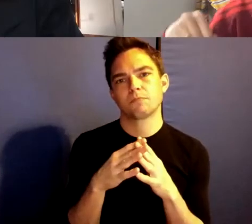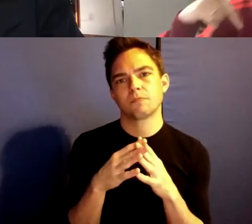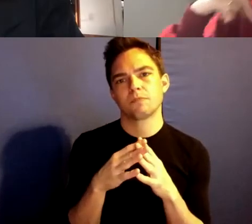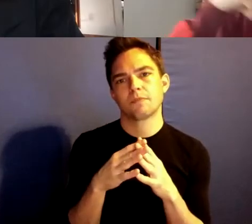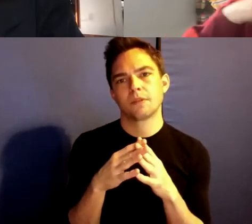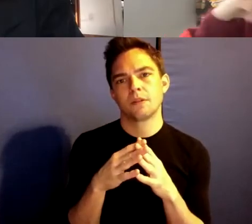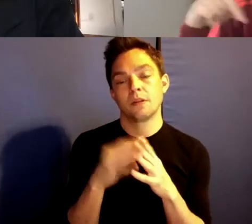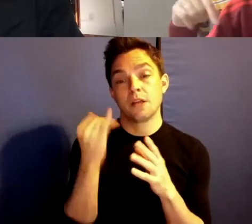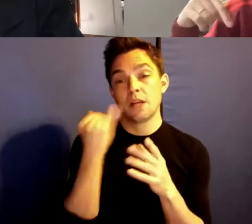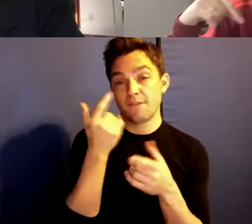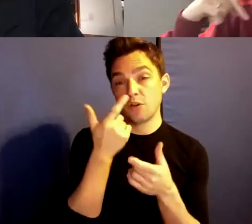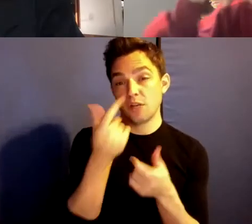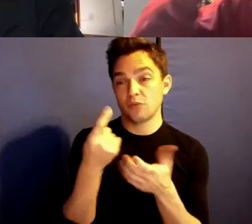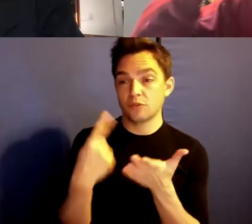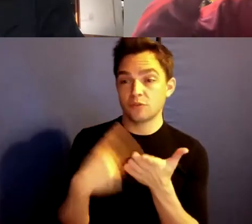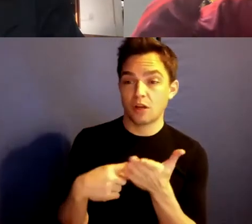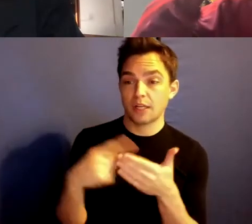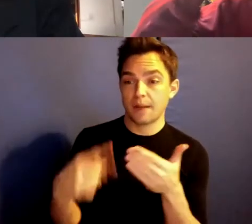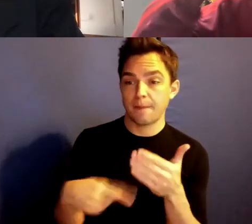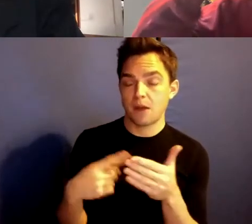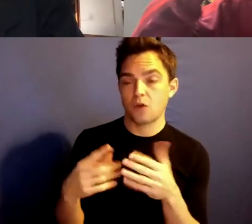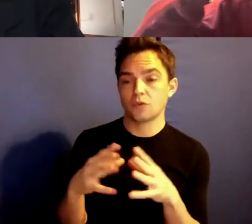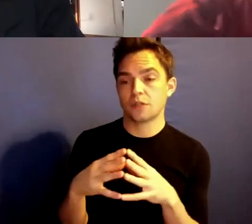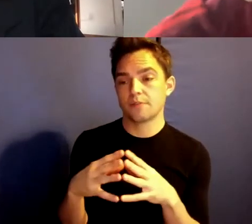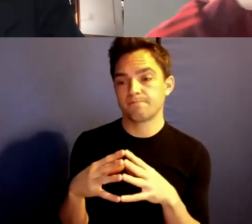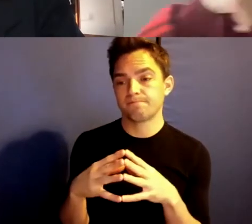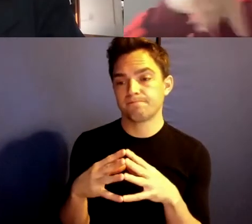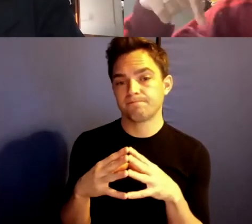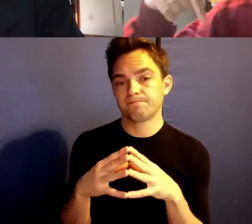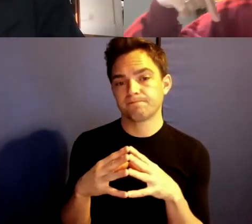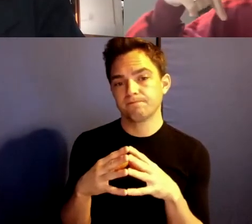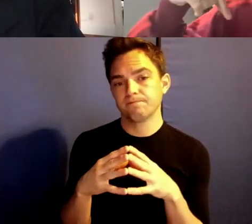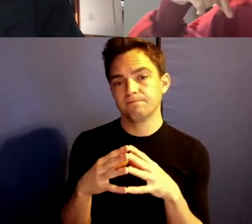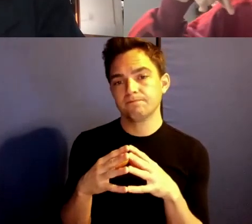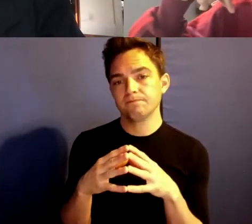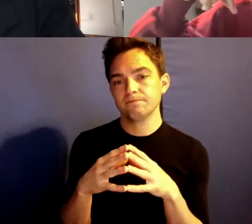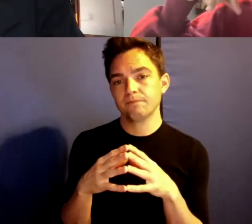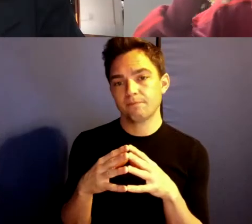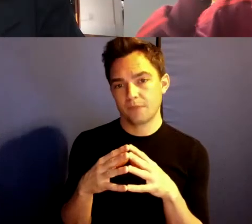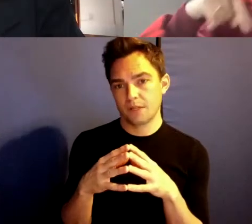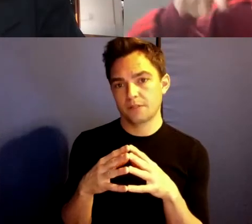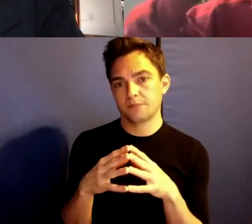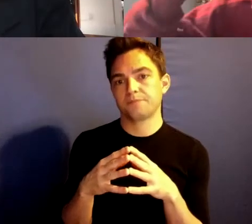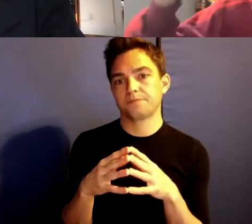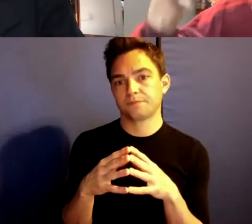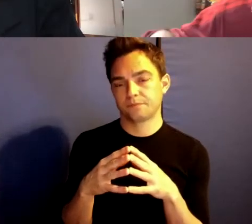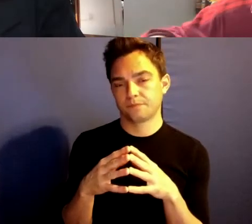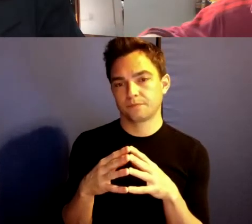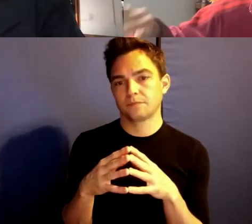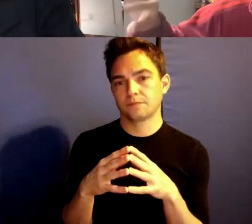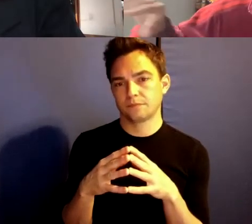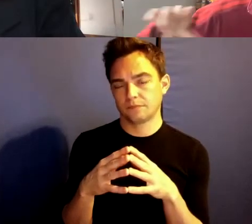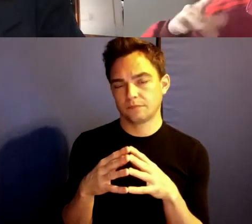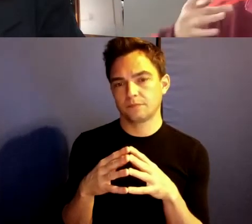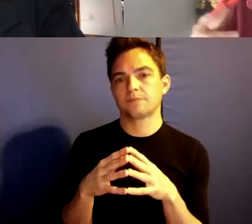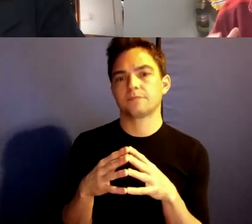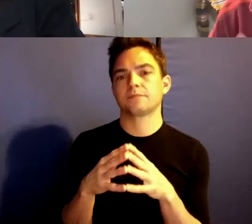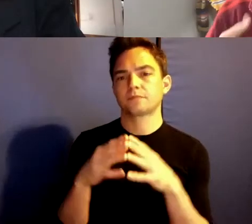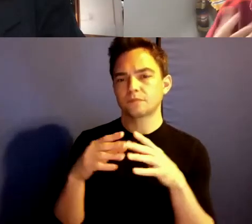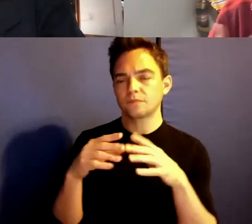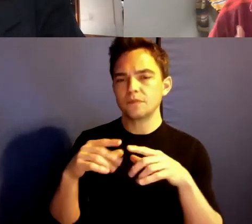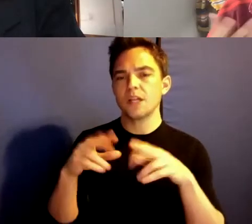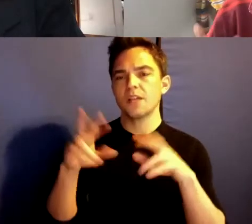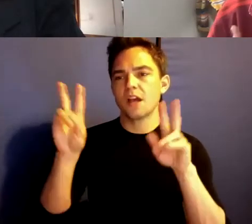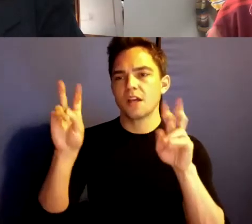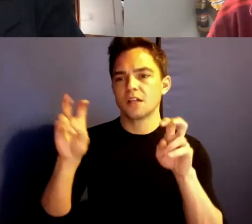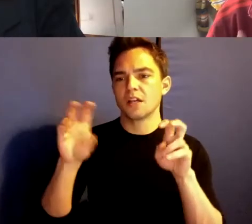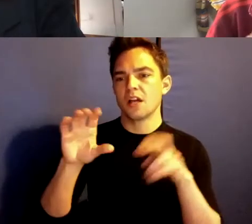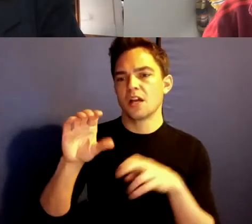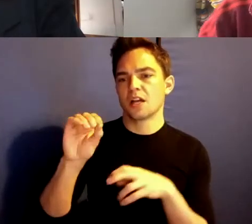in kind of talking about the constellation of the books, and like if it builds components